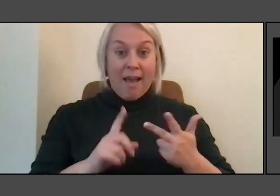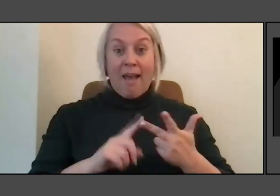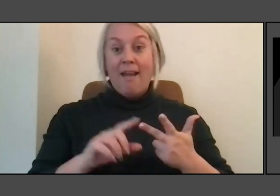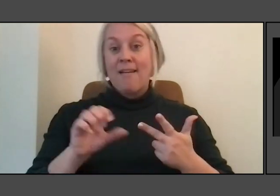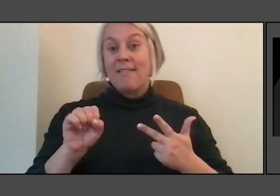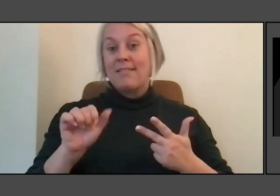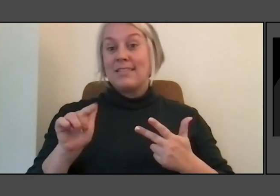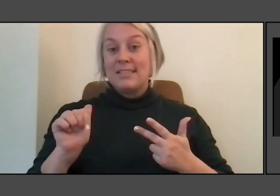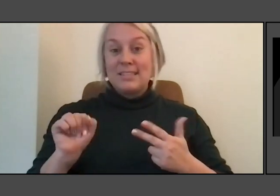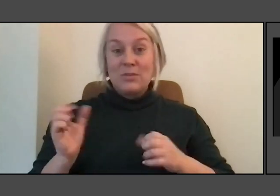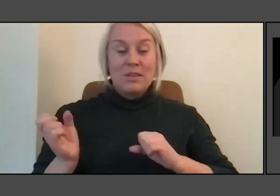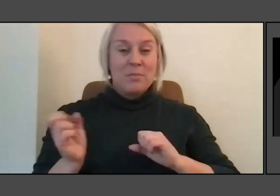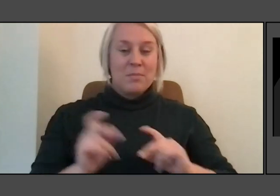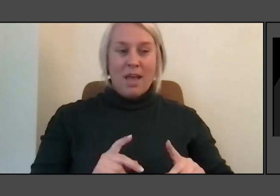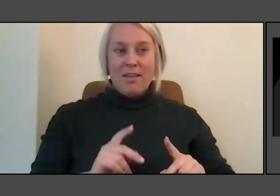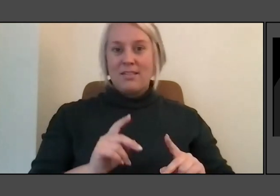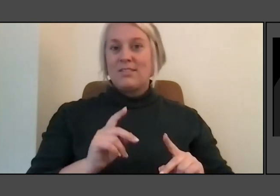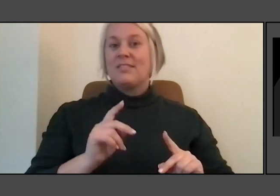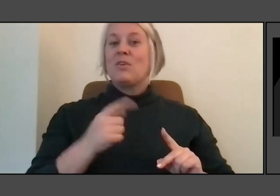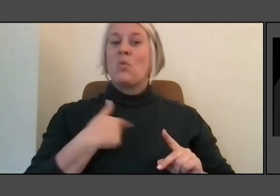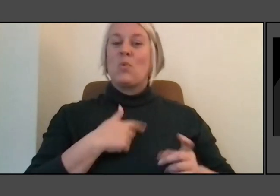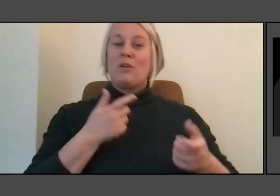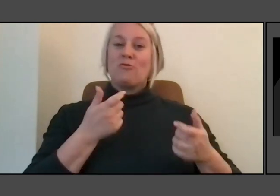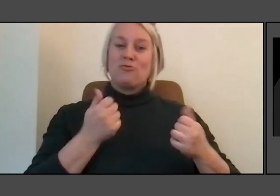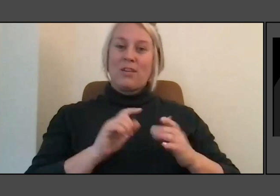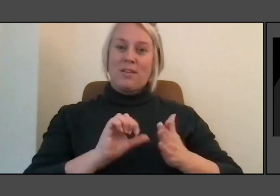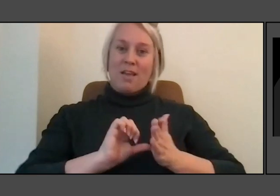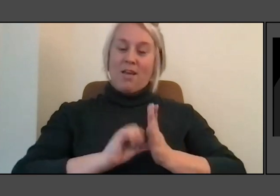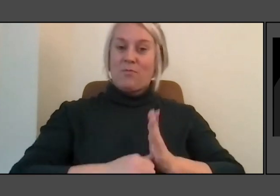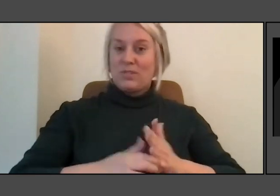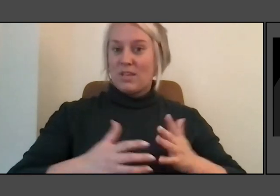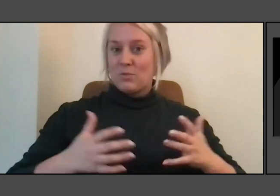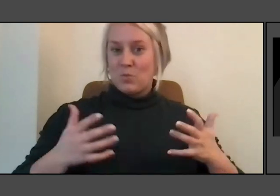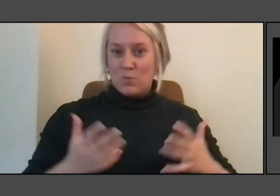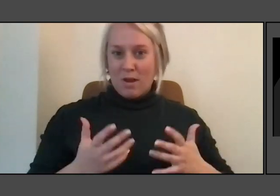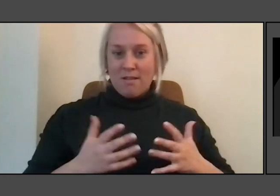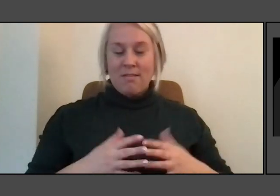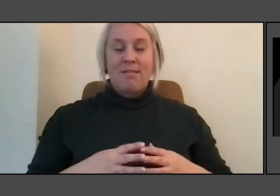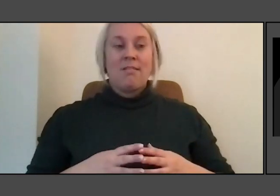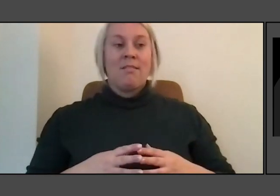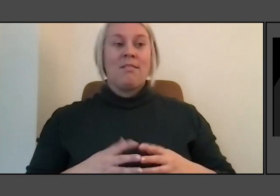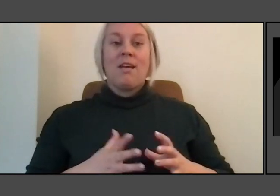cities, rivers, is how much conservation nature's resilient.